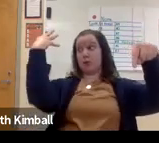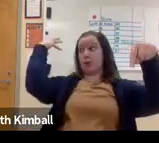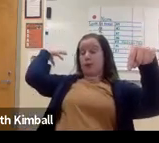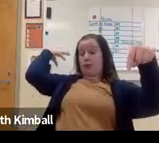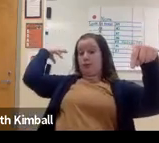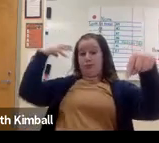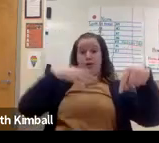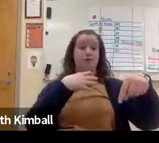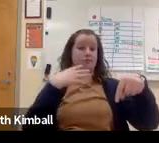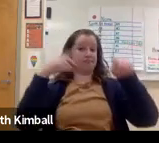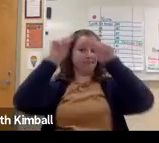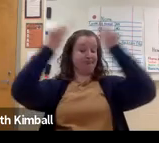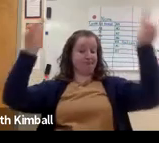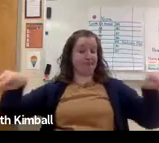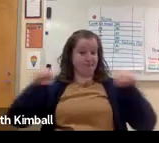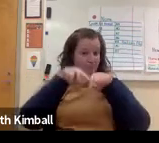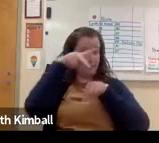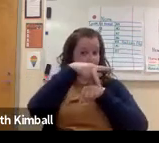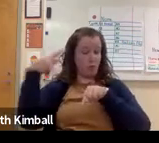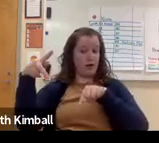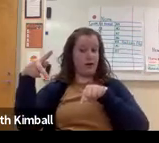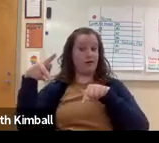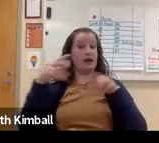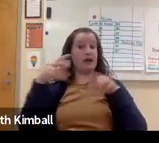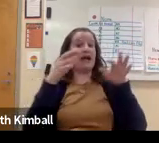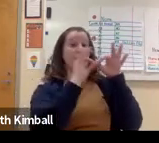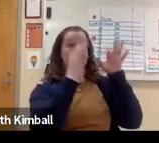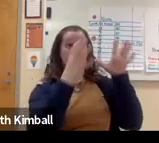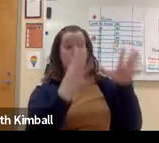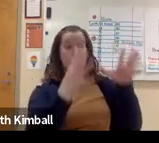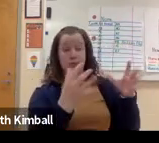in the front with the PowerPoint behind them,